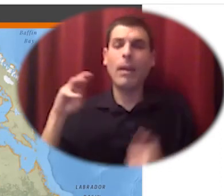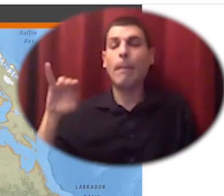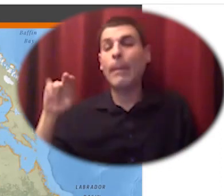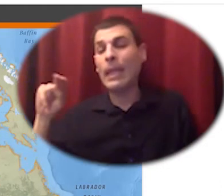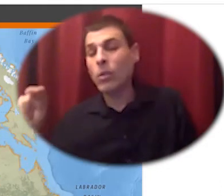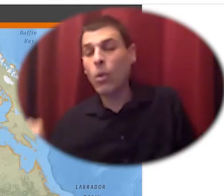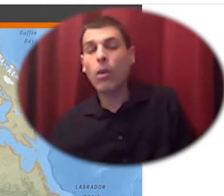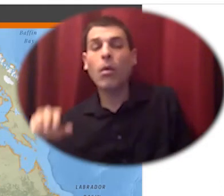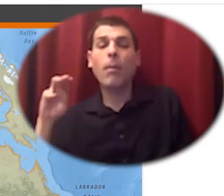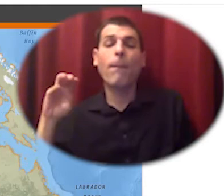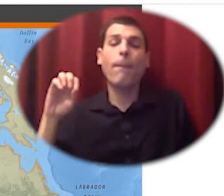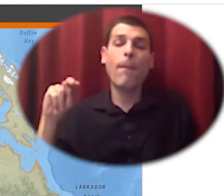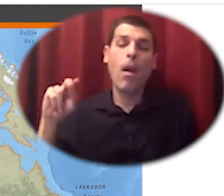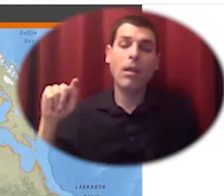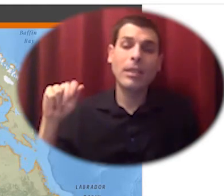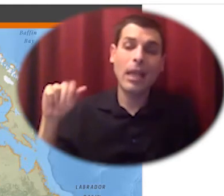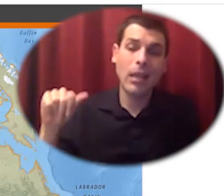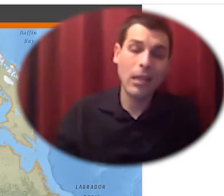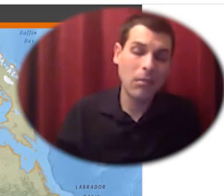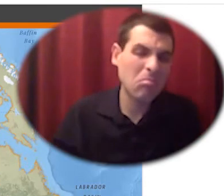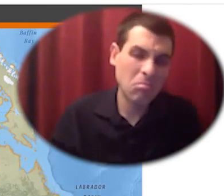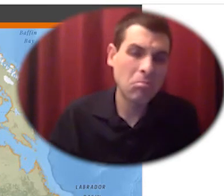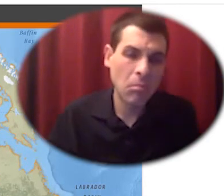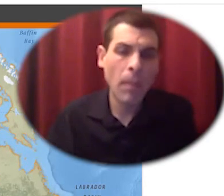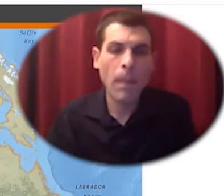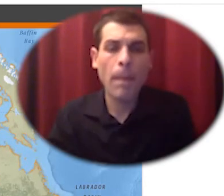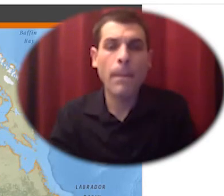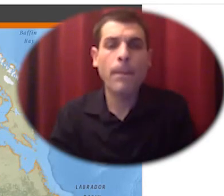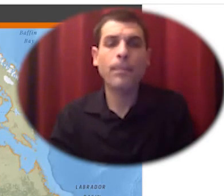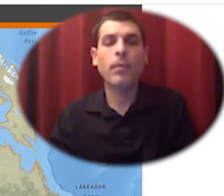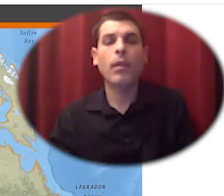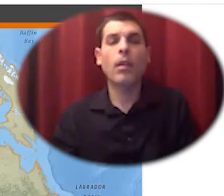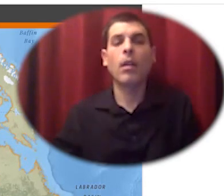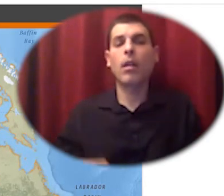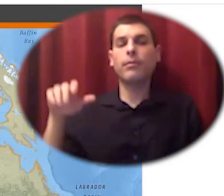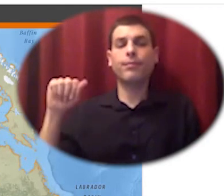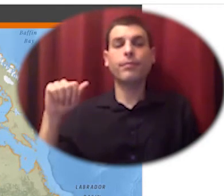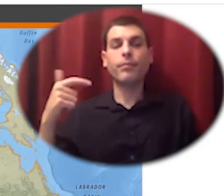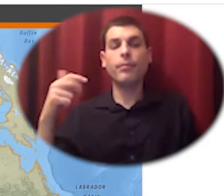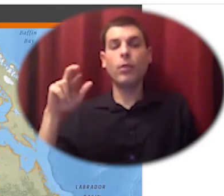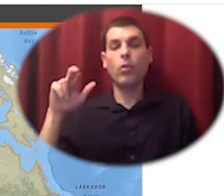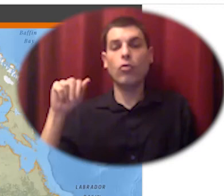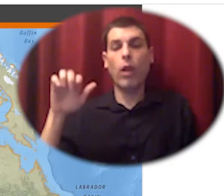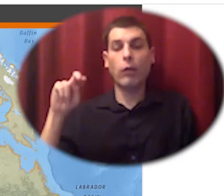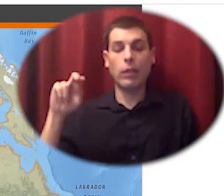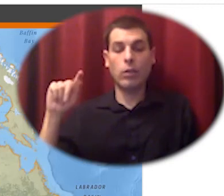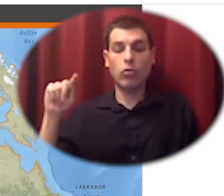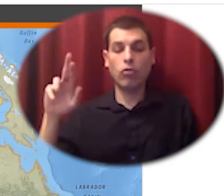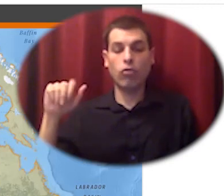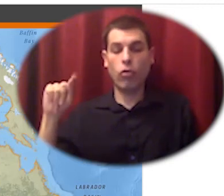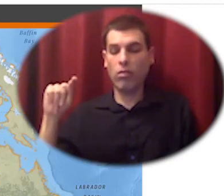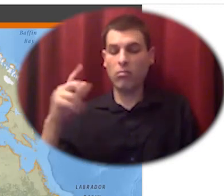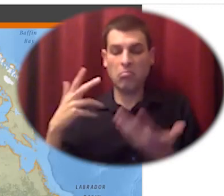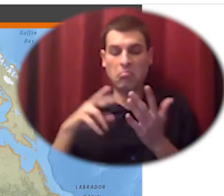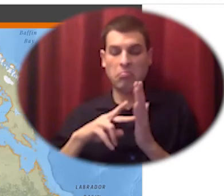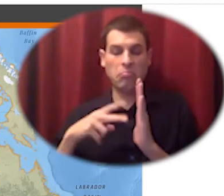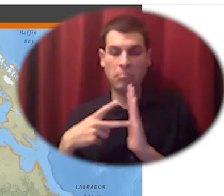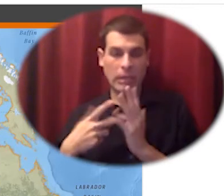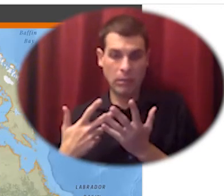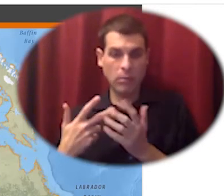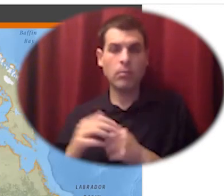and the format for what agrarian trust is doing as they're setting up these agrarian commons is